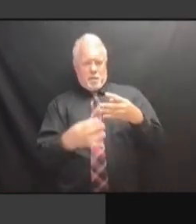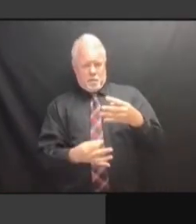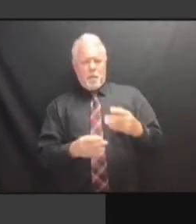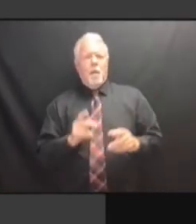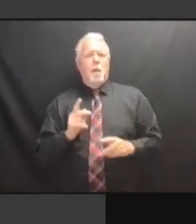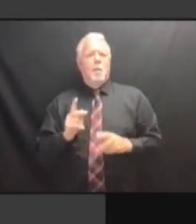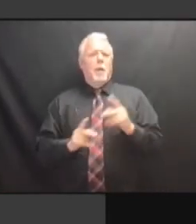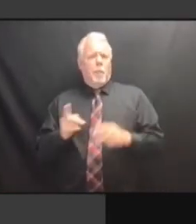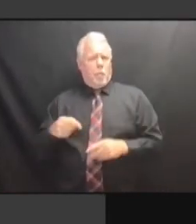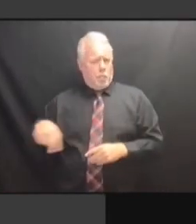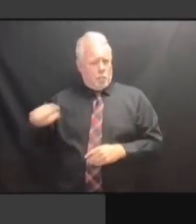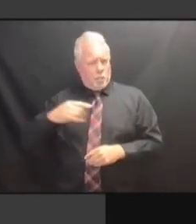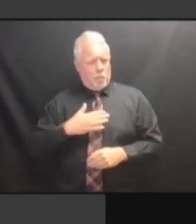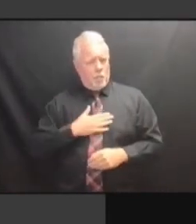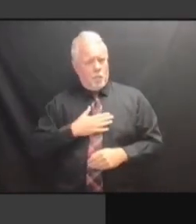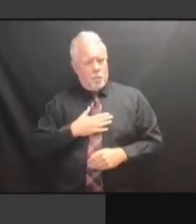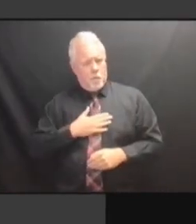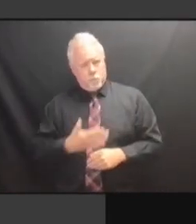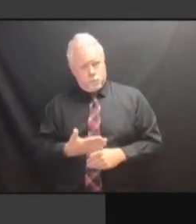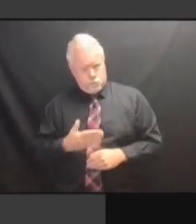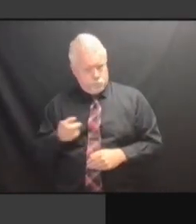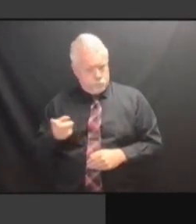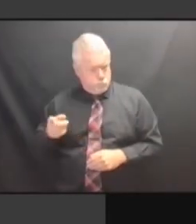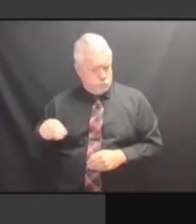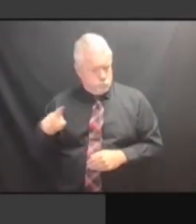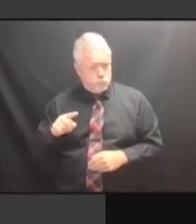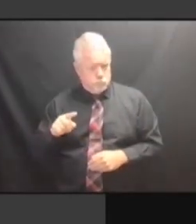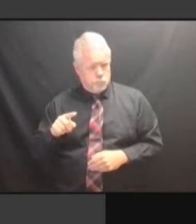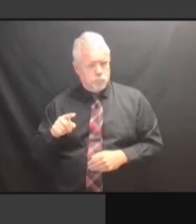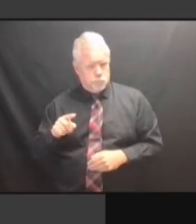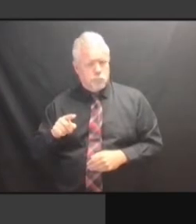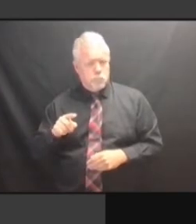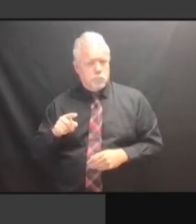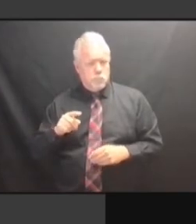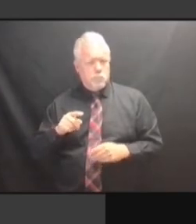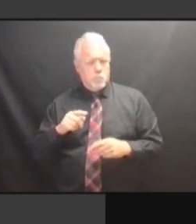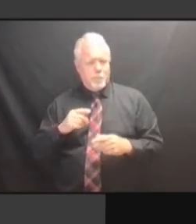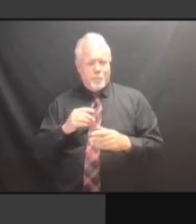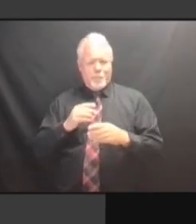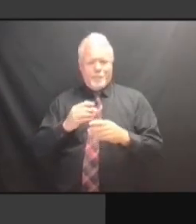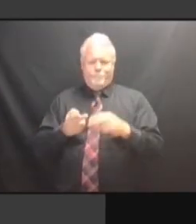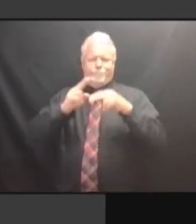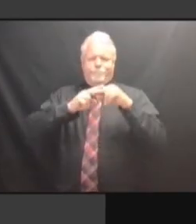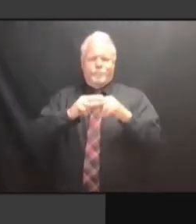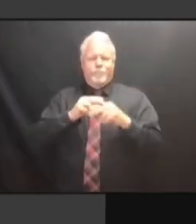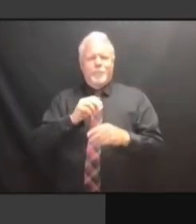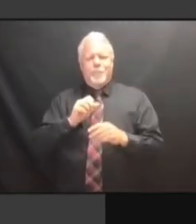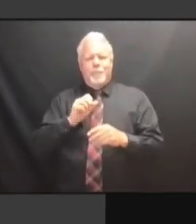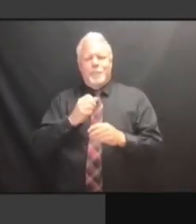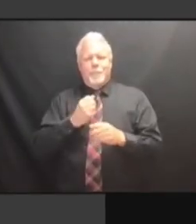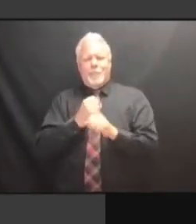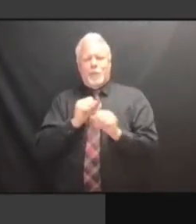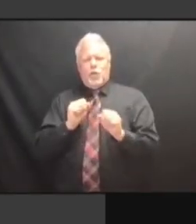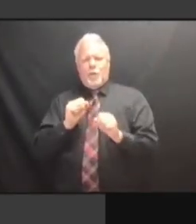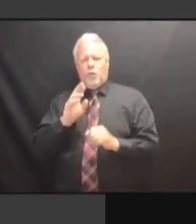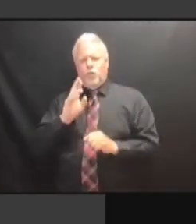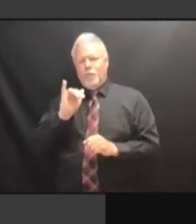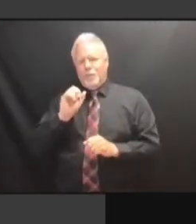PEOPLE ARE DIFFICULT BECAUSE PEOPLE ARE DIFFICULT BECAUSE THEY PEOPLE ARE DIFFICULT BECAUSE THEY NEED PEOPLE ARE DIFFICULT BECAUSE THEY NEED TO PEOPLE ARE DIFFICULT BECAUSE THEY NEED TO WORK PEOPLE ARE DIFFICULT BECAUSE THEY NEED TO WORK ON PEOPLE ARE DIFFICULT BECAUSE THEY NEED TO WORK ON THE THEY NEED TO WORK ON THE THEY NEED TO WORK ON THE PHYSICAL THEY NEED TO WORK ON THE PHYSICAL DOCUMENT THEY NEED TO WORK ON THE PHYSICAL DOCUMENT OR THEY NEED TO WORK ON THE PHYSICAL DOCUMENT OR AT THEY NEED TO WORK ON THE PHYSICAL DOCUMENT OR AT LEAST PHYSICAL DOCUMENT OR AT LEAST PHYSICAL DOCUMENT OR AT LEAST ONE PHYSICAL DOCUMENT OR AT LEAST ONE THAT'S PHYSICAL DOCUMENT OR AT LEAST ONE THAT'S ONSITE. ONE THAT'S ONSITE. ONE THAT'S ONSITE. BUT ONE THAT'S ONSITE. BUT FOR ONE THAT'S ONSITE. BUT FOR THE ONE THAT'S ONSITE. BUT FOR THE CAMPAIGN ONE THAT'S ONSITE. BUT FOR THE CAMPAIGN FINANCE, BUT FOR THE CAMPAIGN FINANCE, BUT FOR THE CAMPAIGN FINANCE, THEY BUT FOR THE CAMPAIGN FINANCE, THEY COULD BUT FOR THE CAMPAIGN FINANCE, THEY COULD DO BUT FOR THE CAMPAIGN FINANCE, THEY COULD DO SOME BUT FOR THE CAMPAIGN FINANCE, THEY COULD DO SOME REVIEWS.